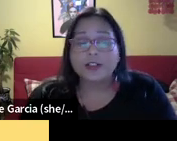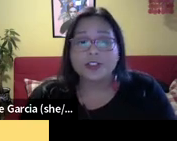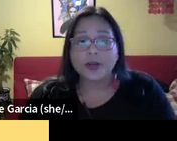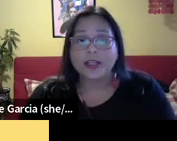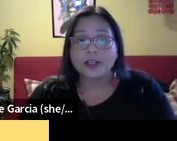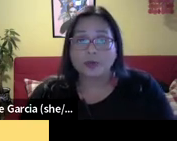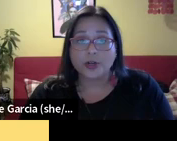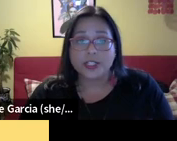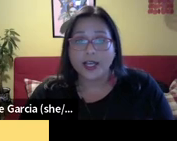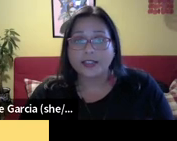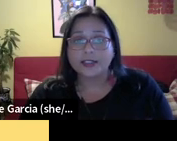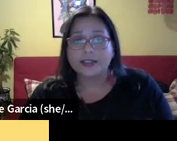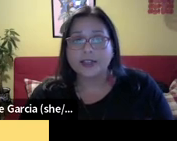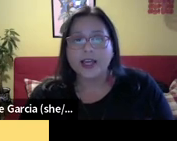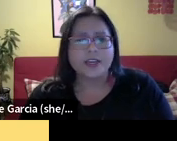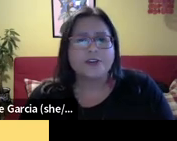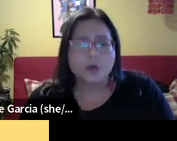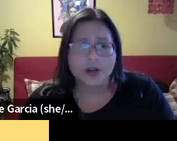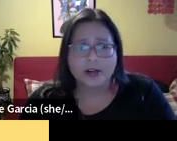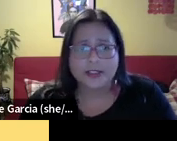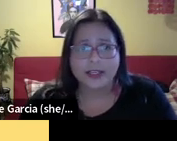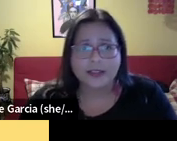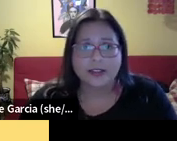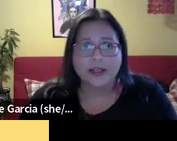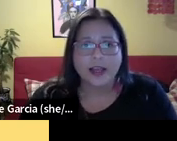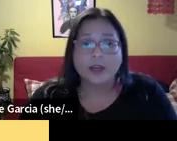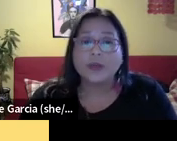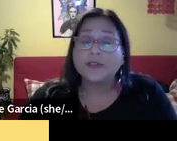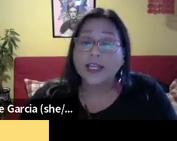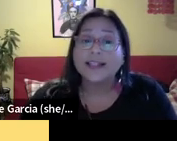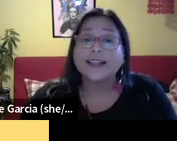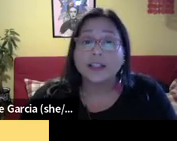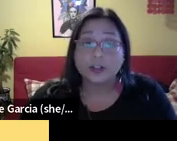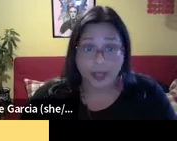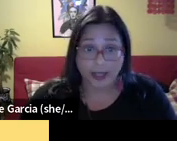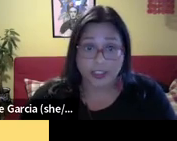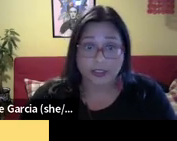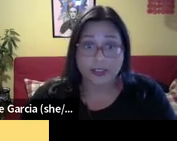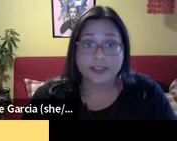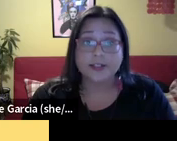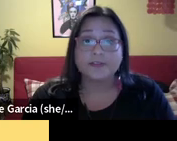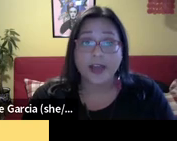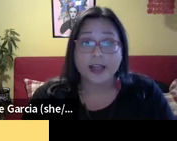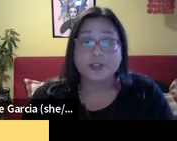at risk by the anti-democracy justices on the Supreme Court. Is fighting to defend the rights and freedoms at risk by the anti-democracy justices on the separate part here here in Oregon. Here in Oregon, we have been working hard to strengthen